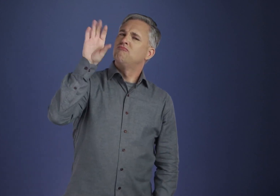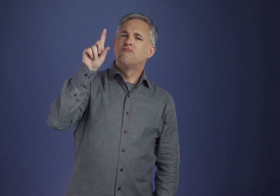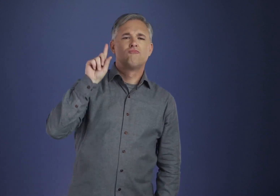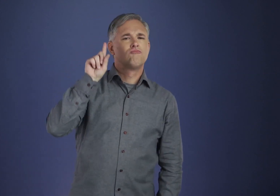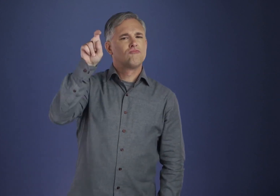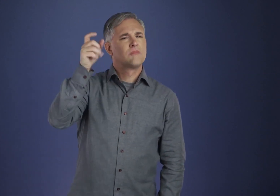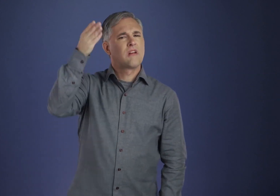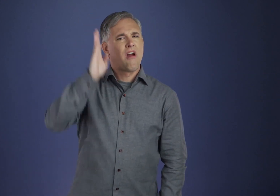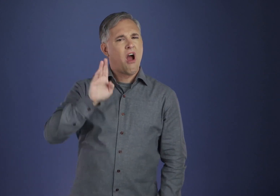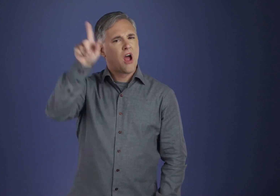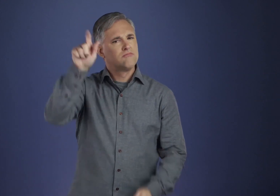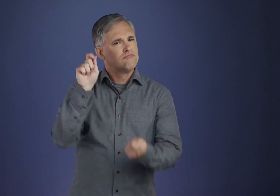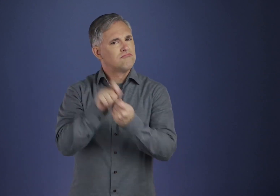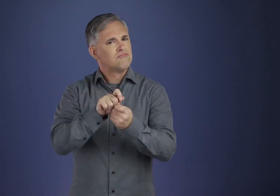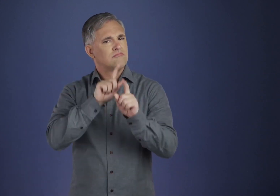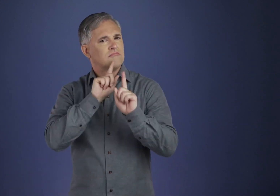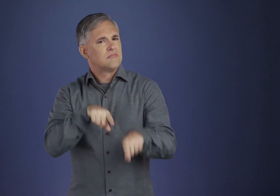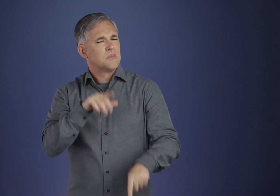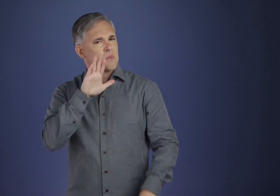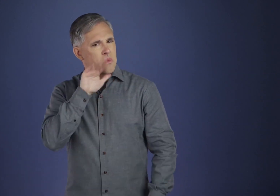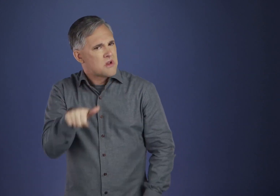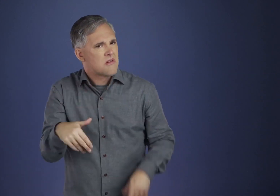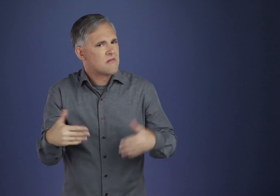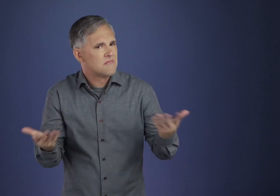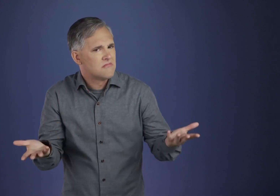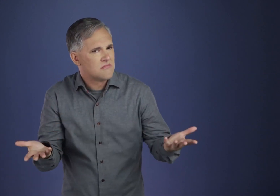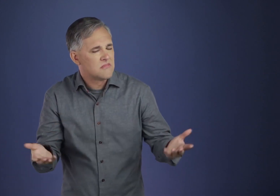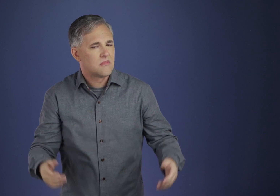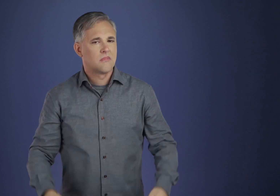well-intentioned unconscious rationalizations.